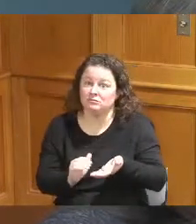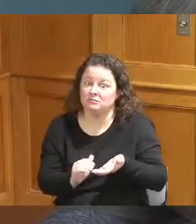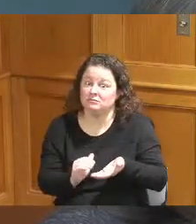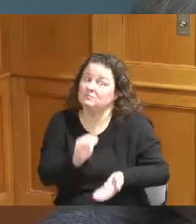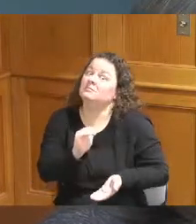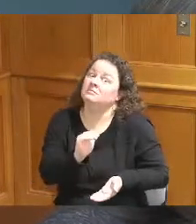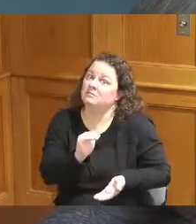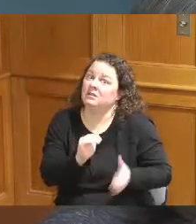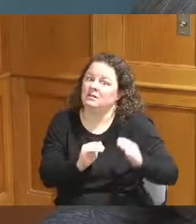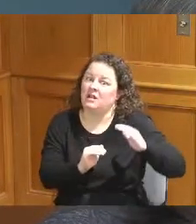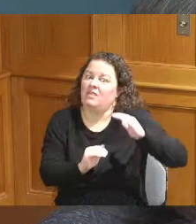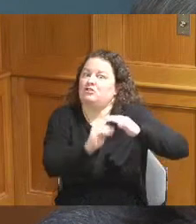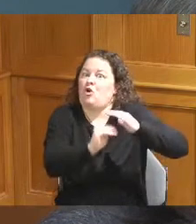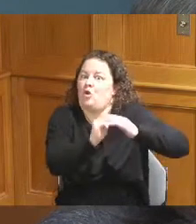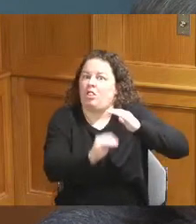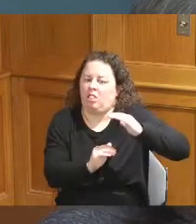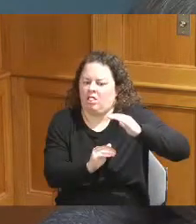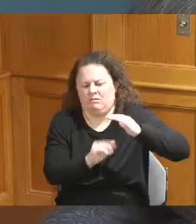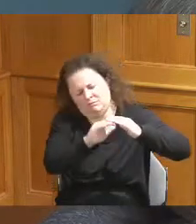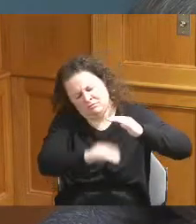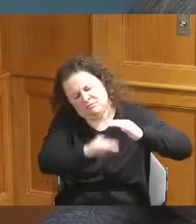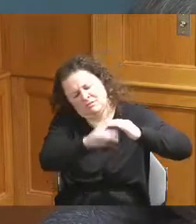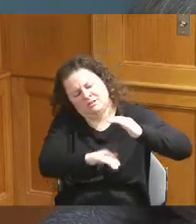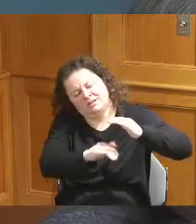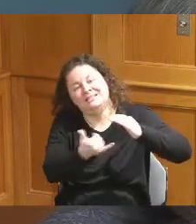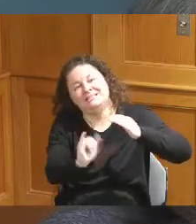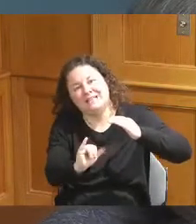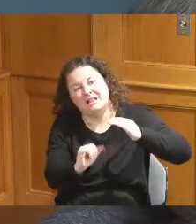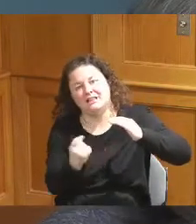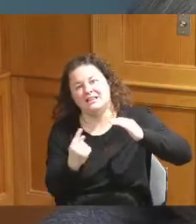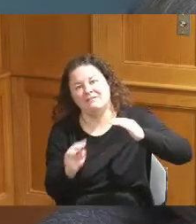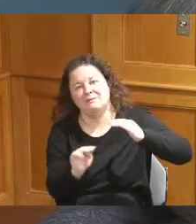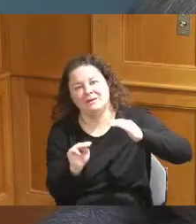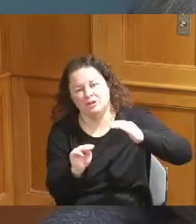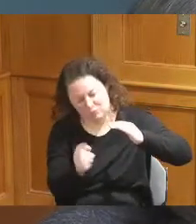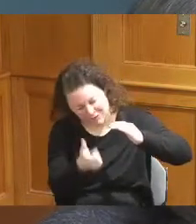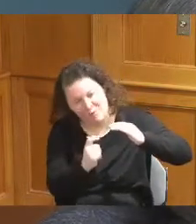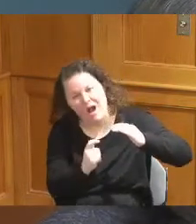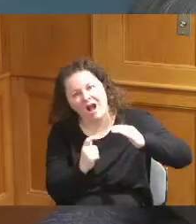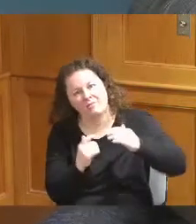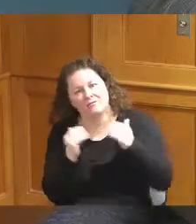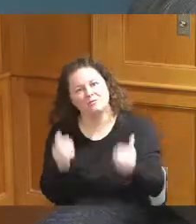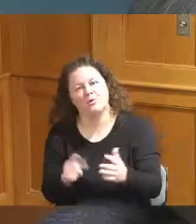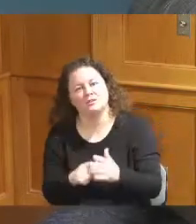that is needed so I reached out to the Governor he's reaching out to the Governor everybody all